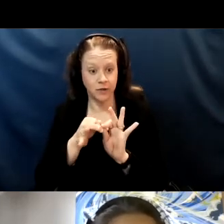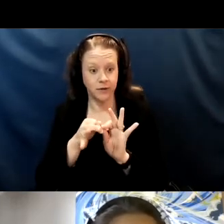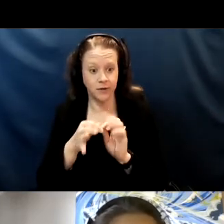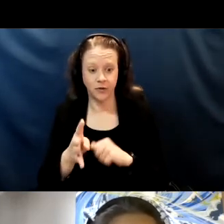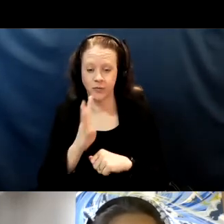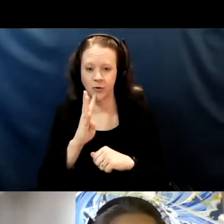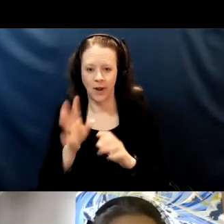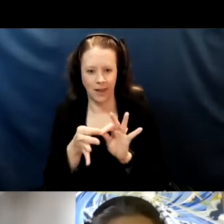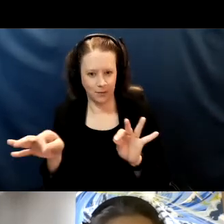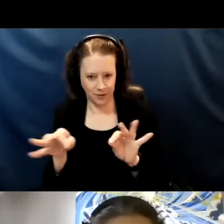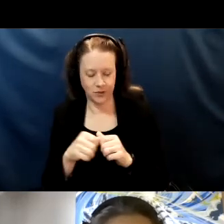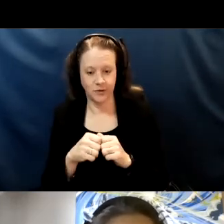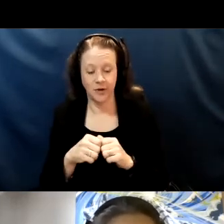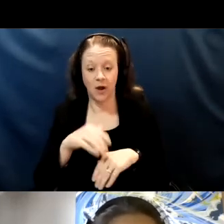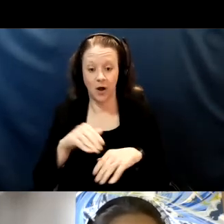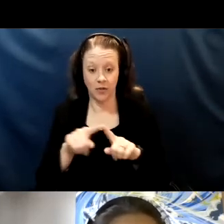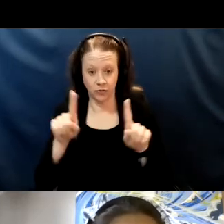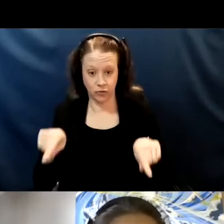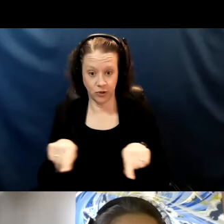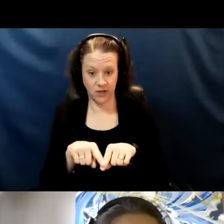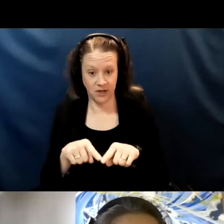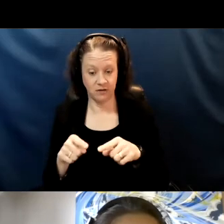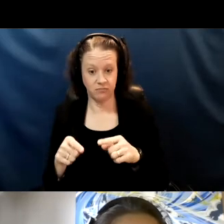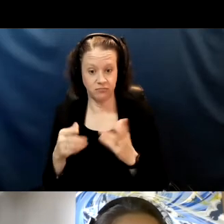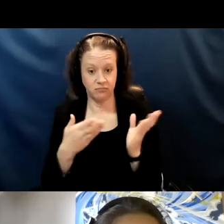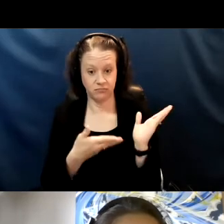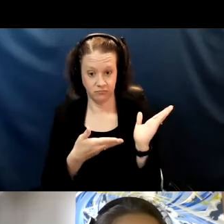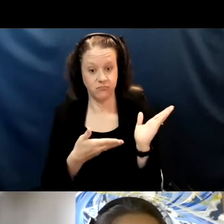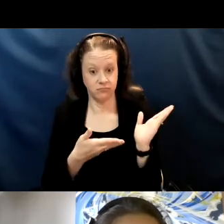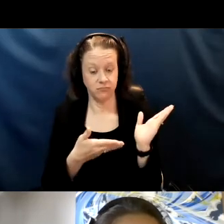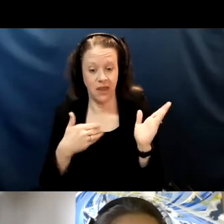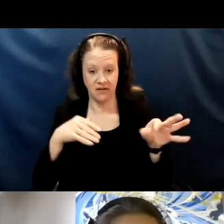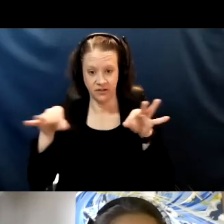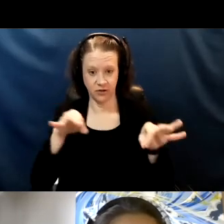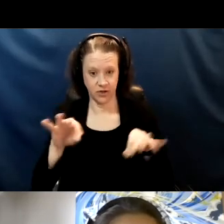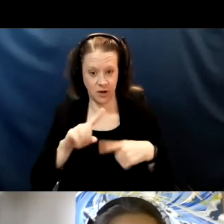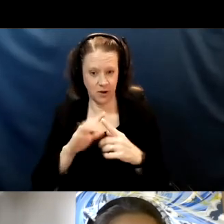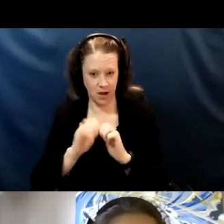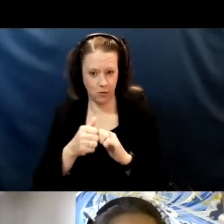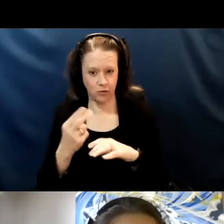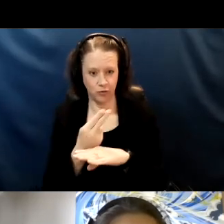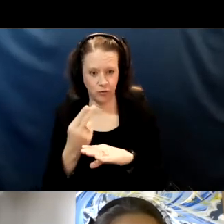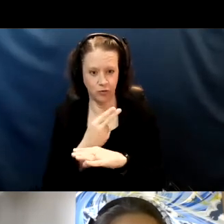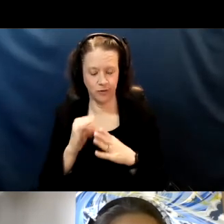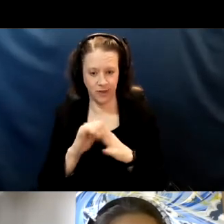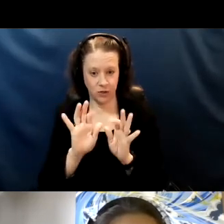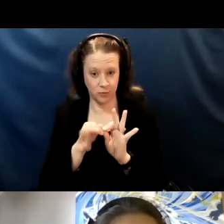on the screen there are instructions on how to use the interpretation icon